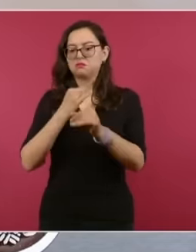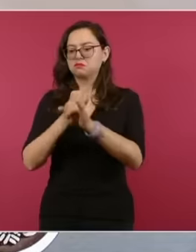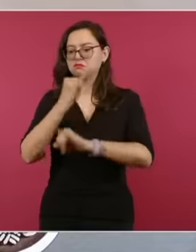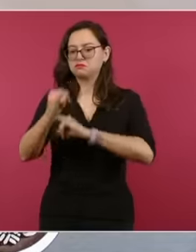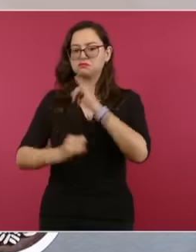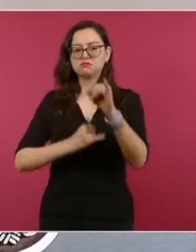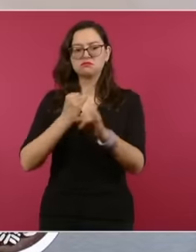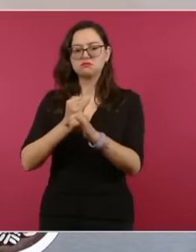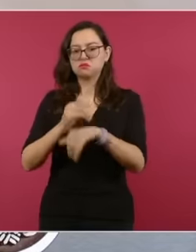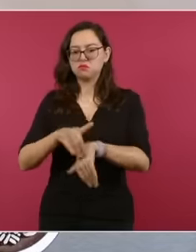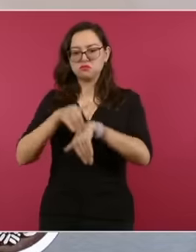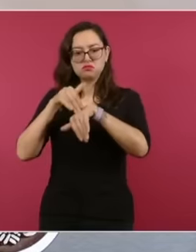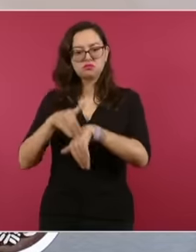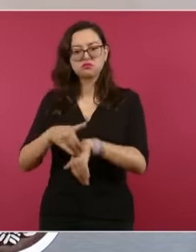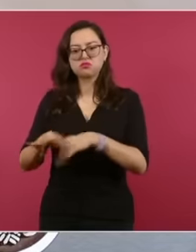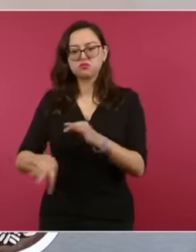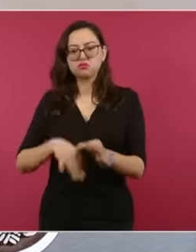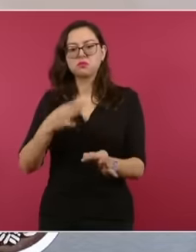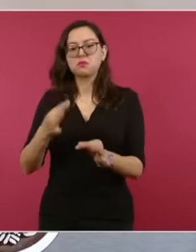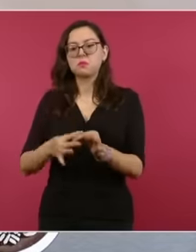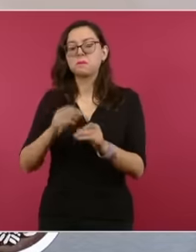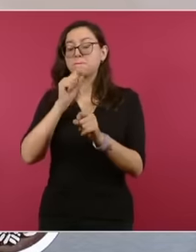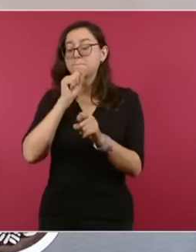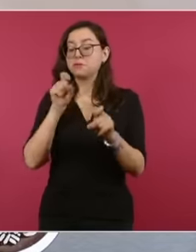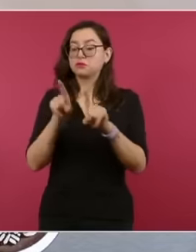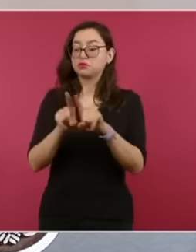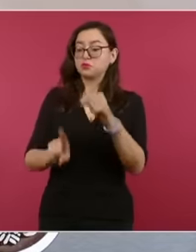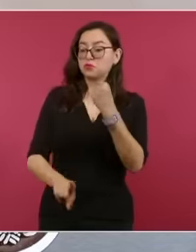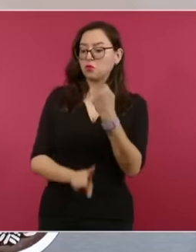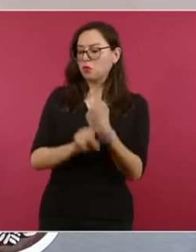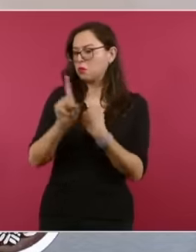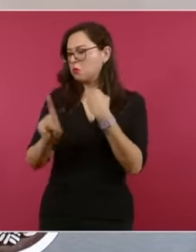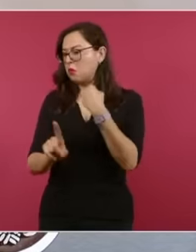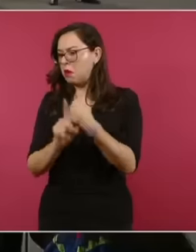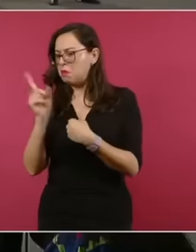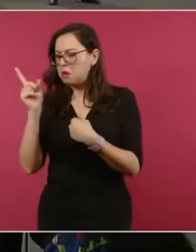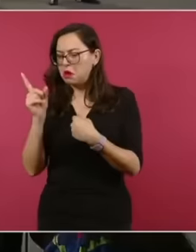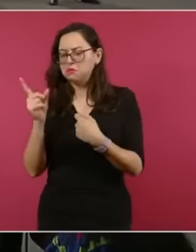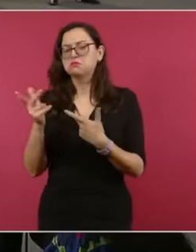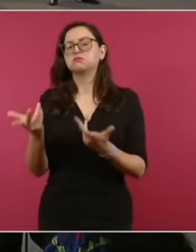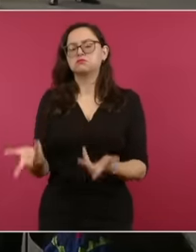permanent vocation for the peaceful solution of any controversy between states the first